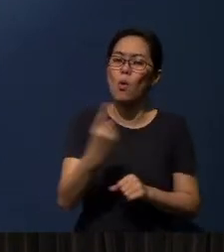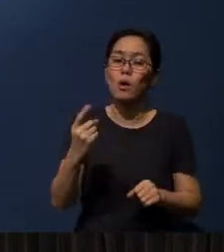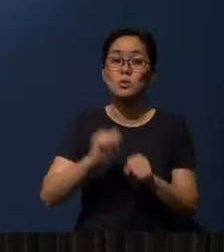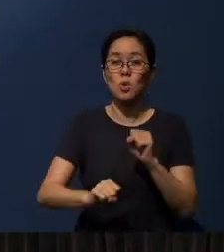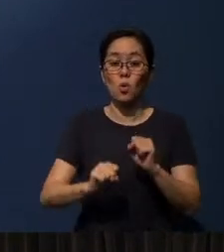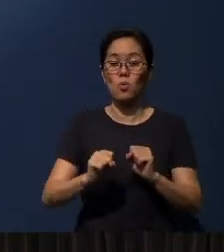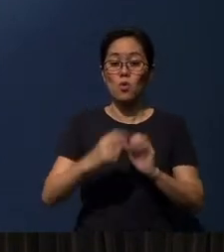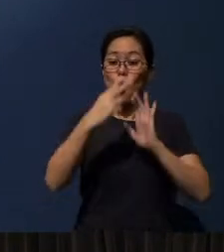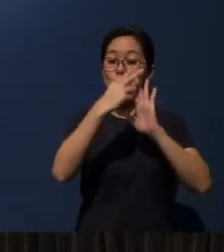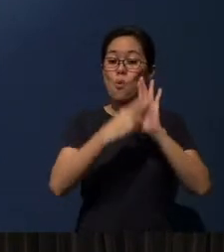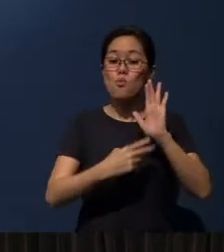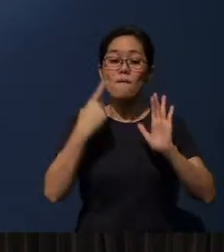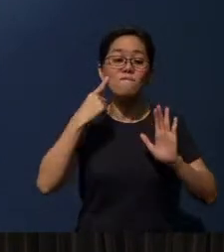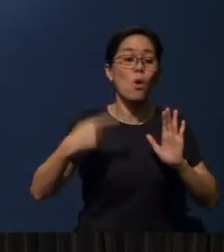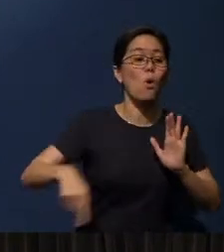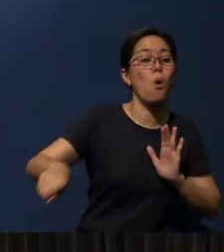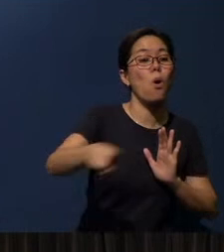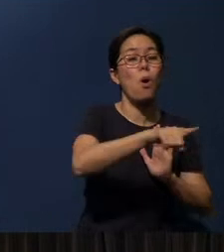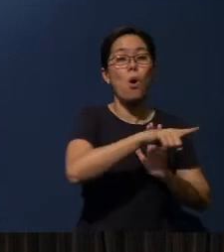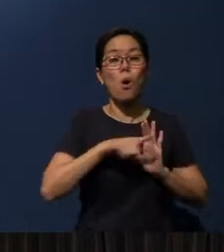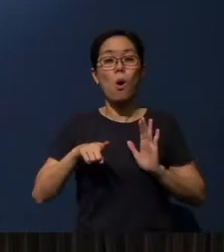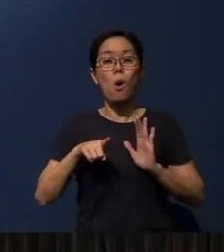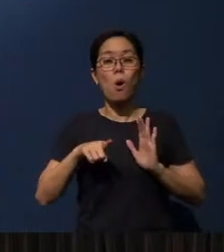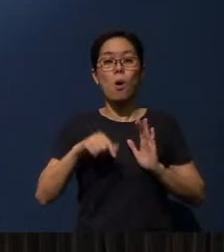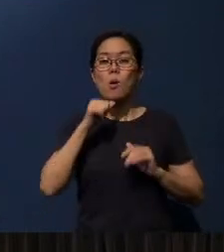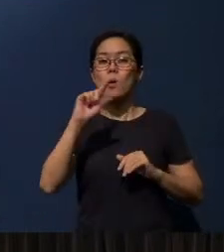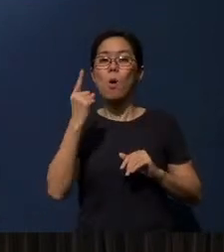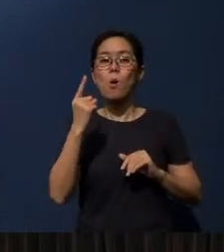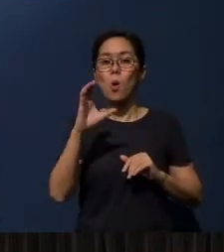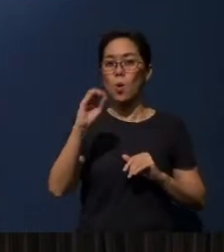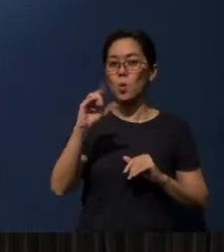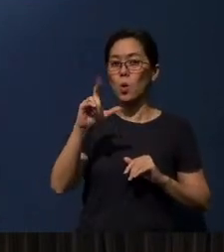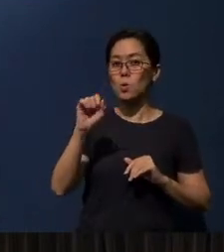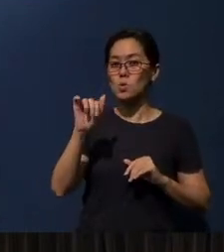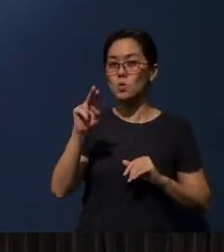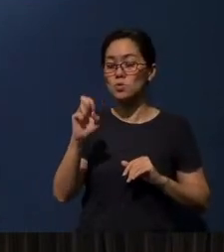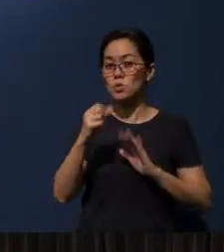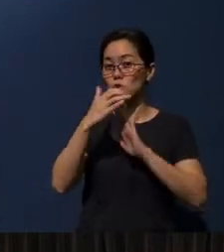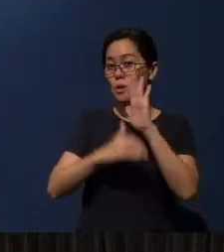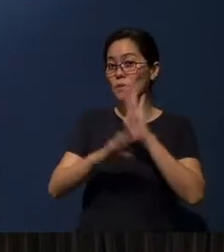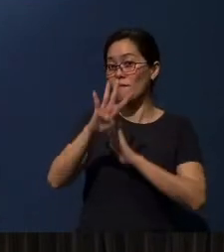And not only just that. But Colossians chapter 4 verse 16 tells us that